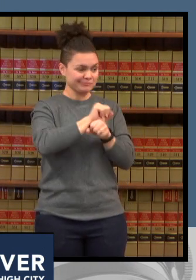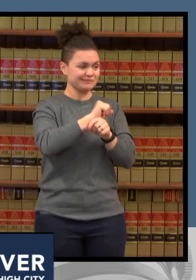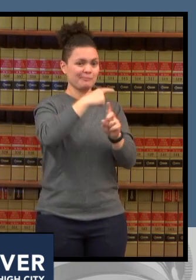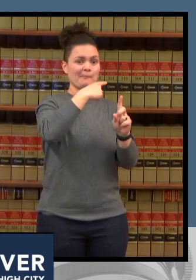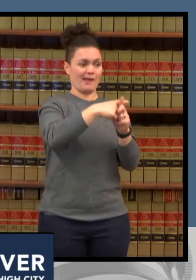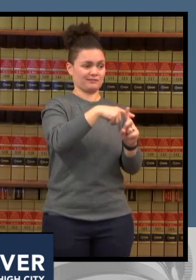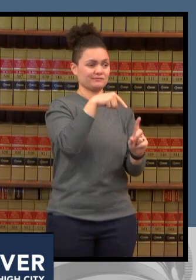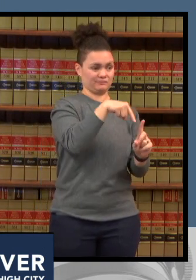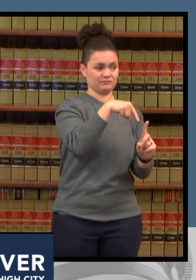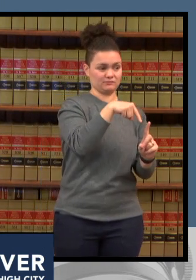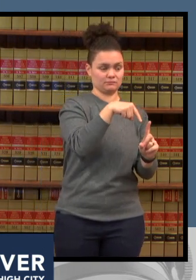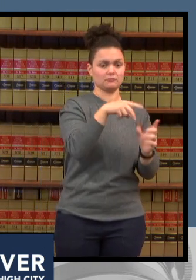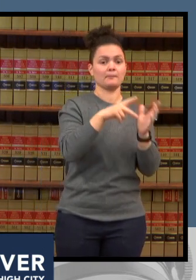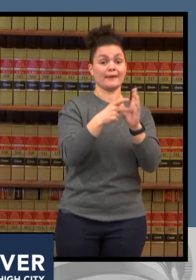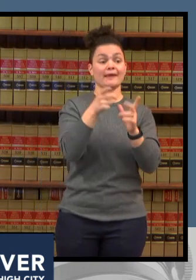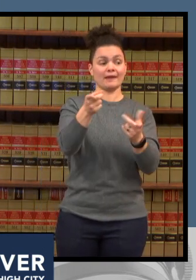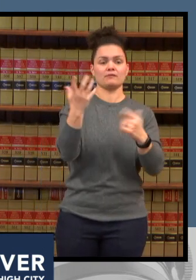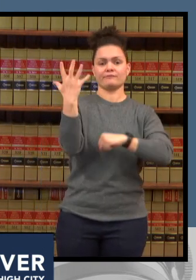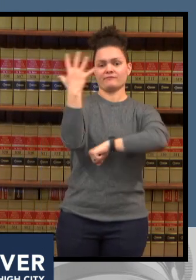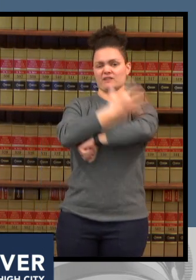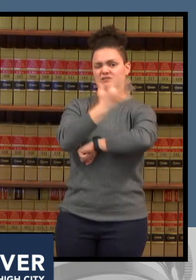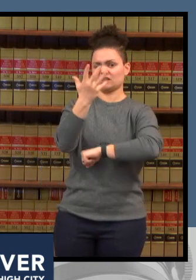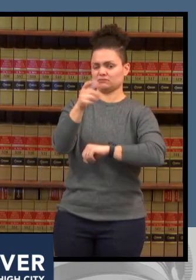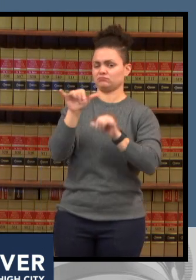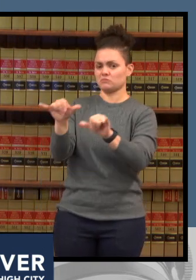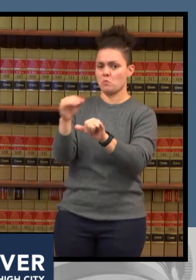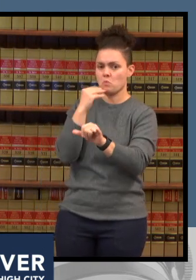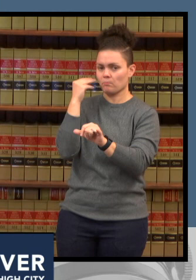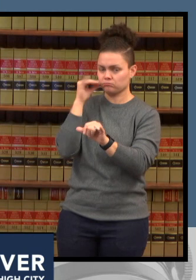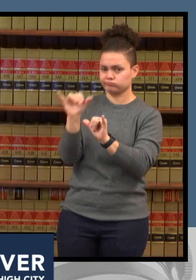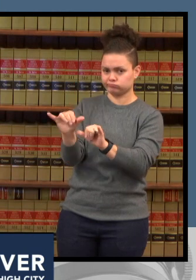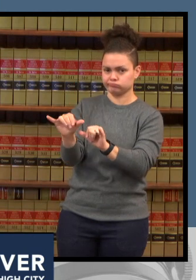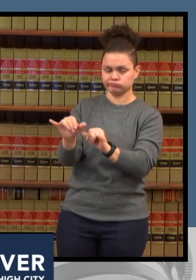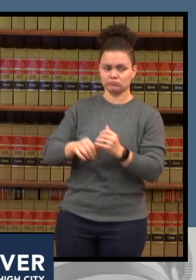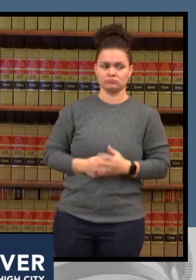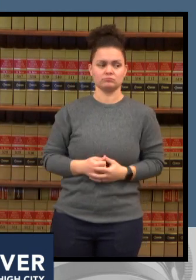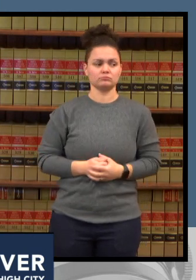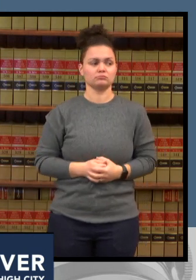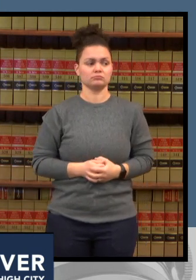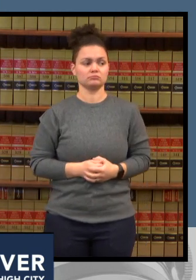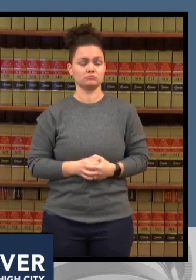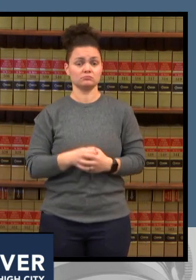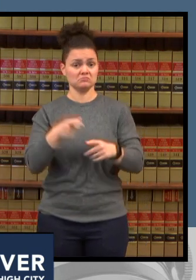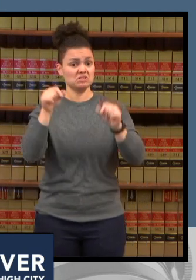we're face covering for the next five days if you are exposed but you've been boosted